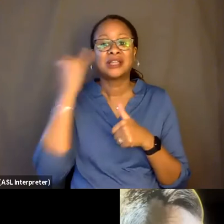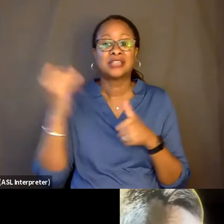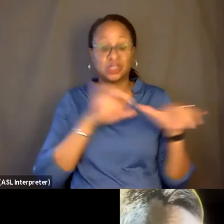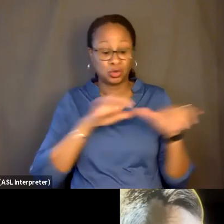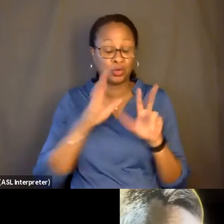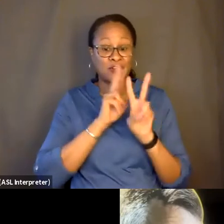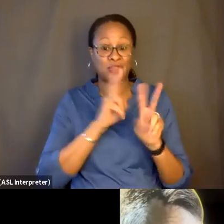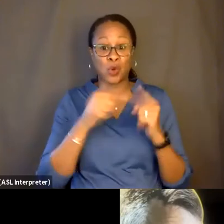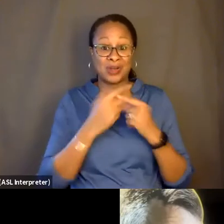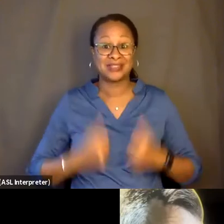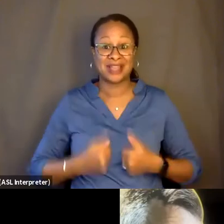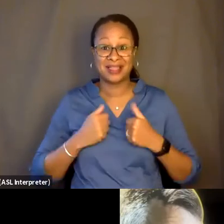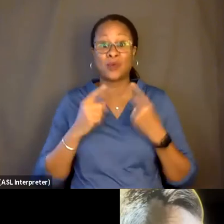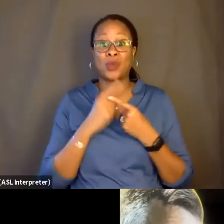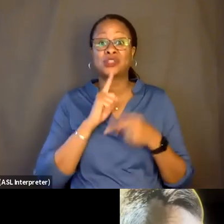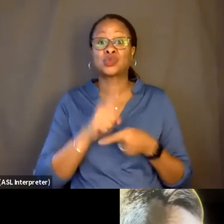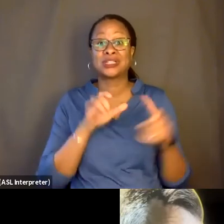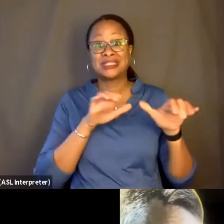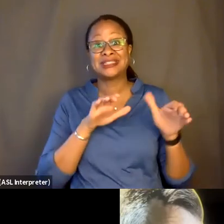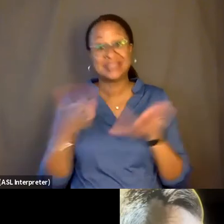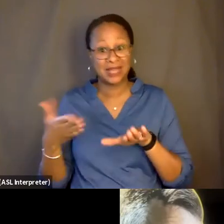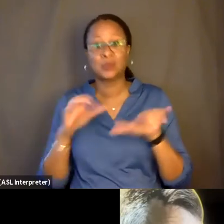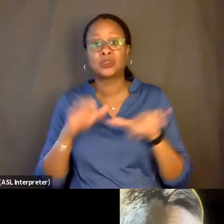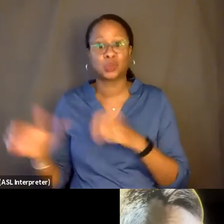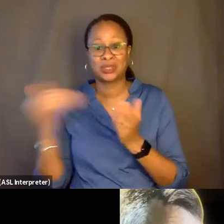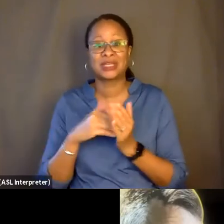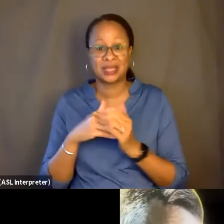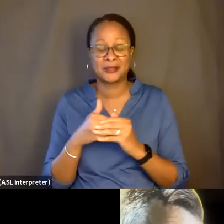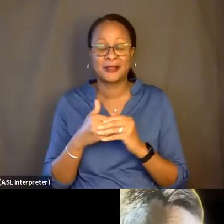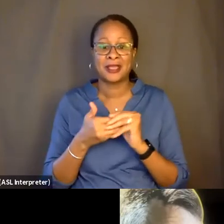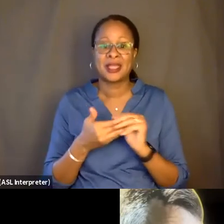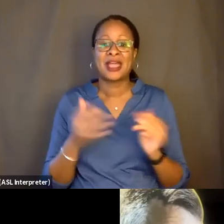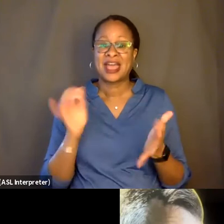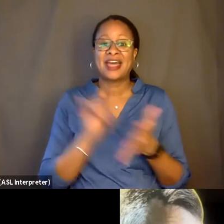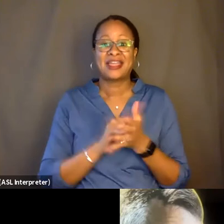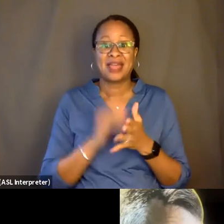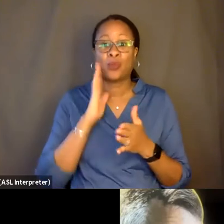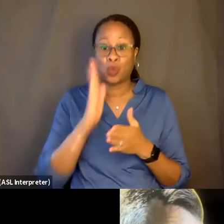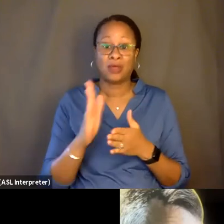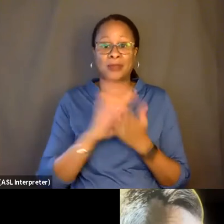And then when he really dies, we'll do it again. And that will be the funeral that's at the end of the movie.